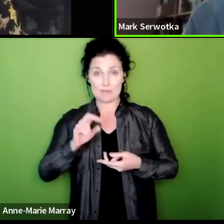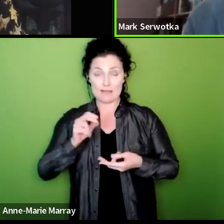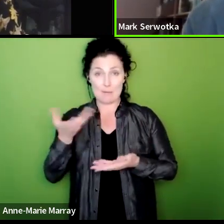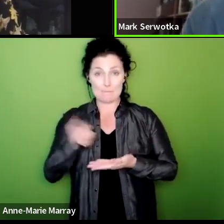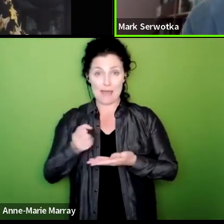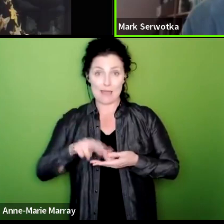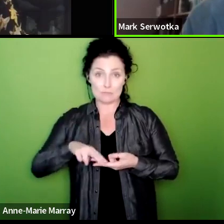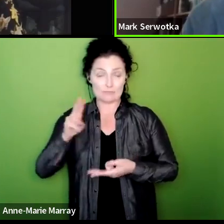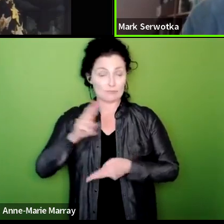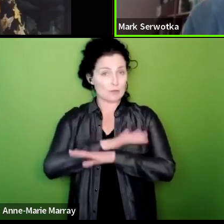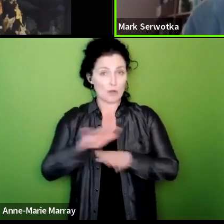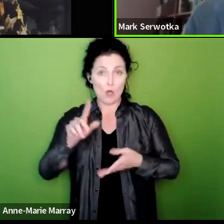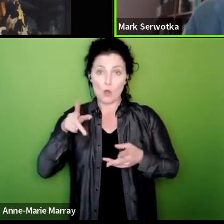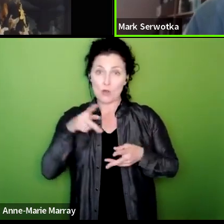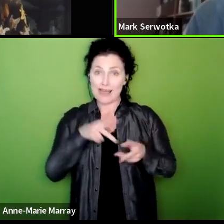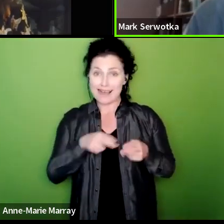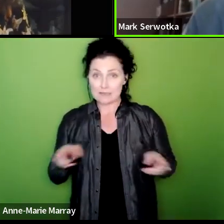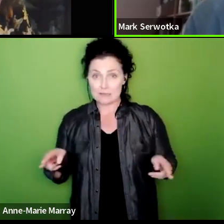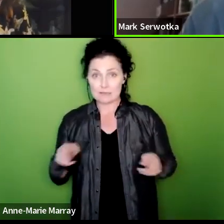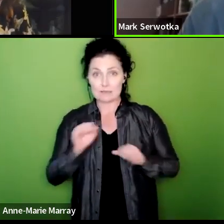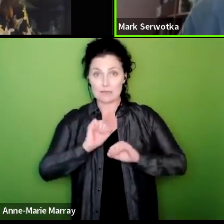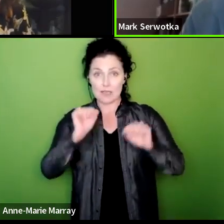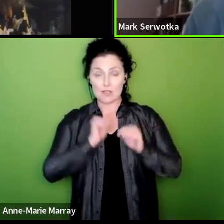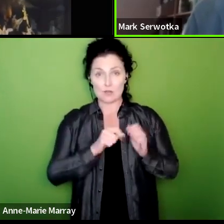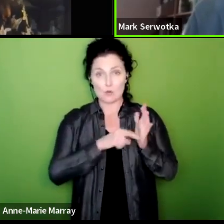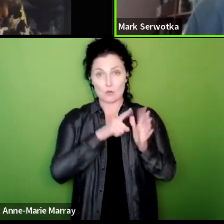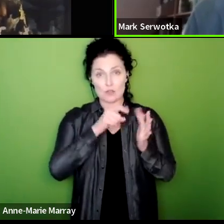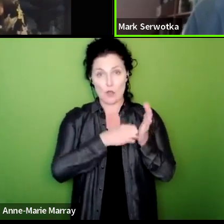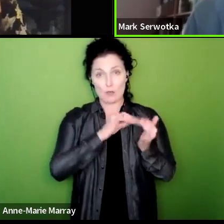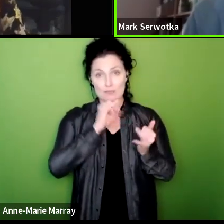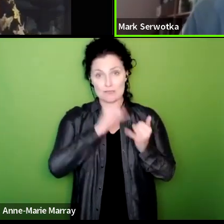terms and conditions we're now in a position to fight for it let's make sure that we win thanks